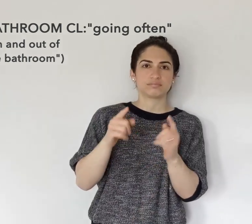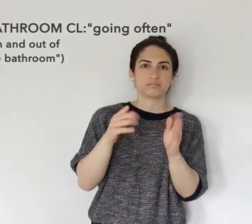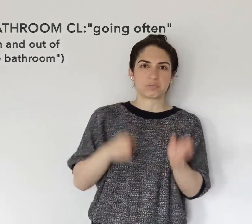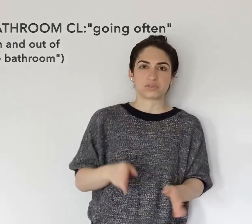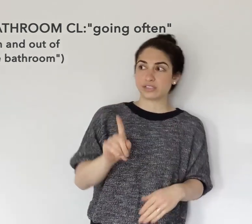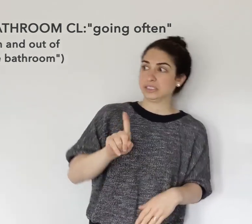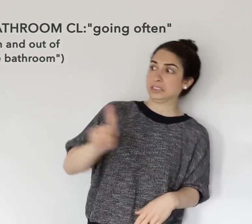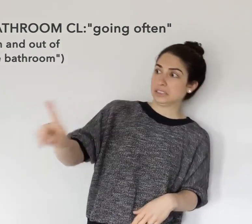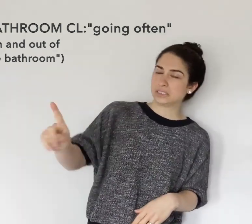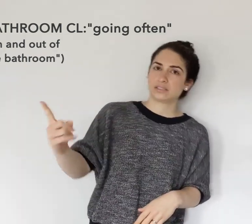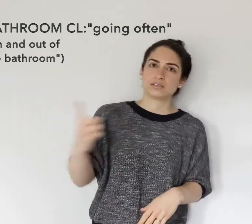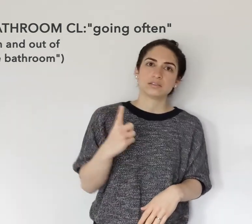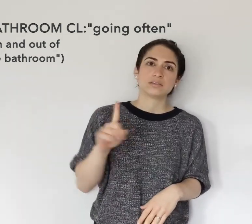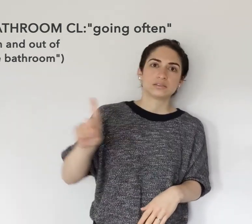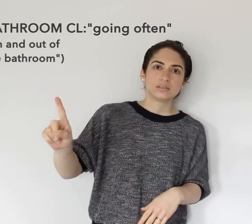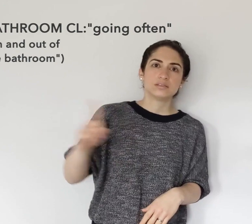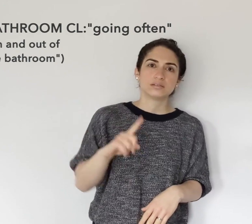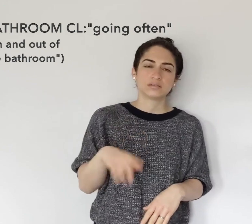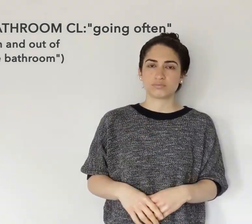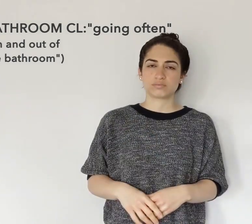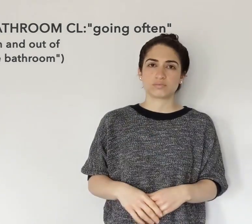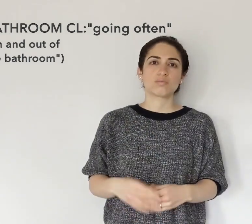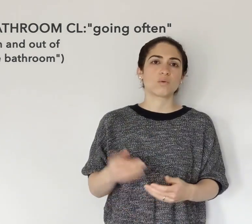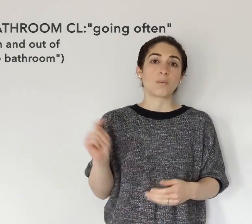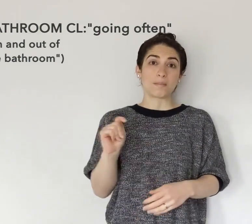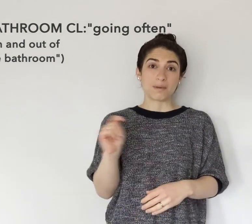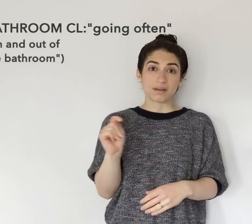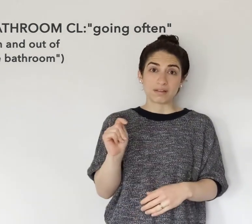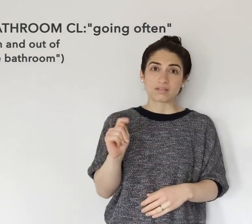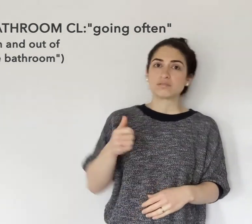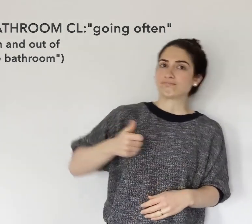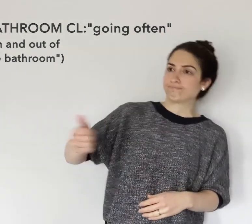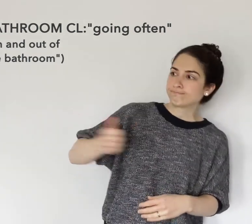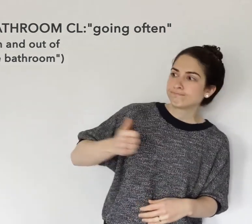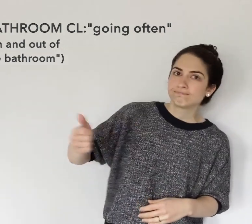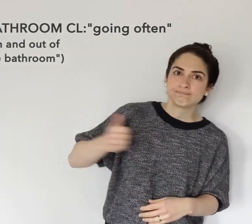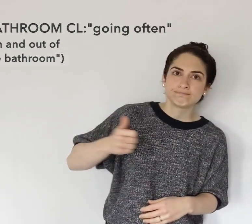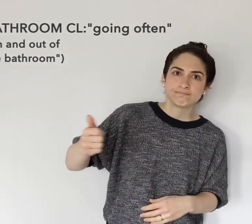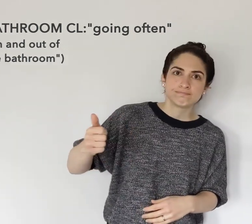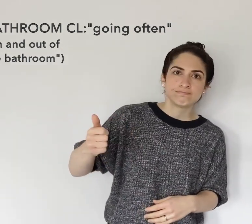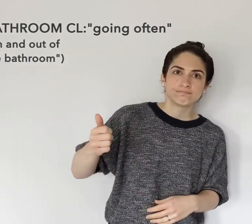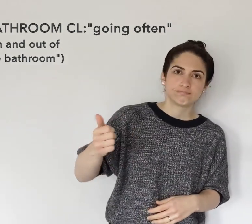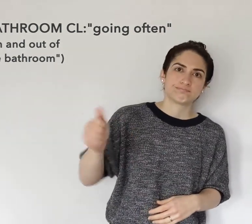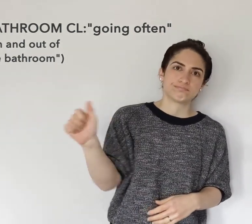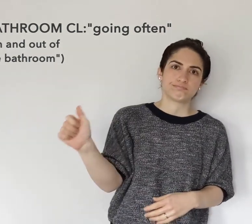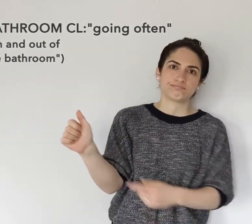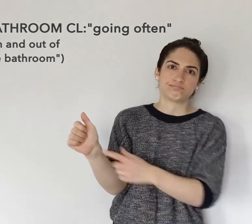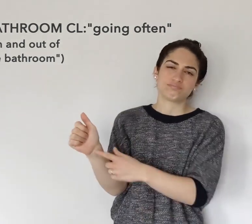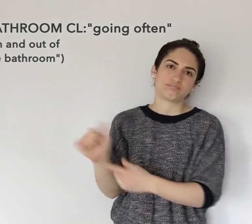So that's like a person going and coming, or you can say it like this.